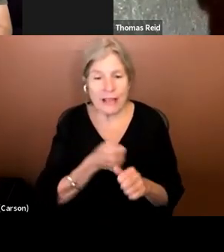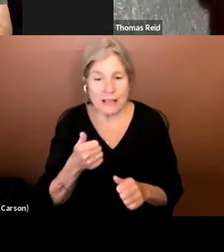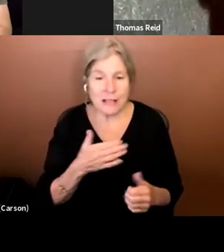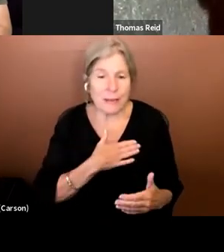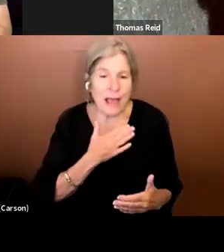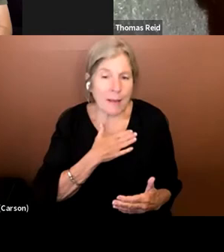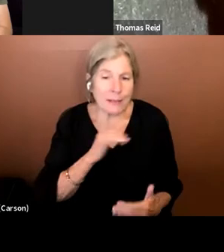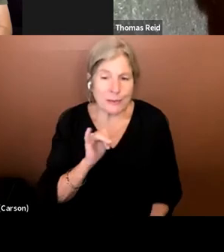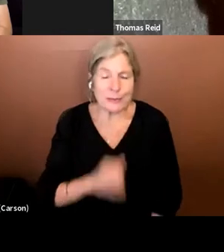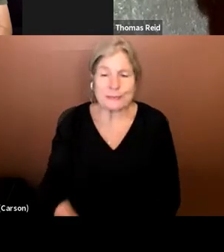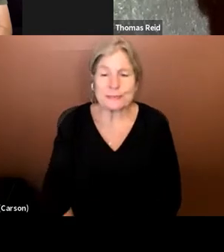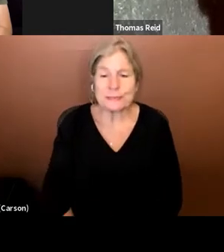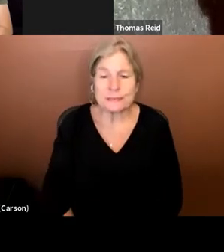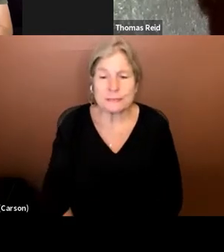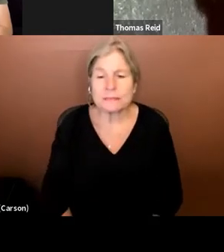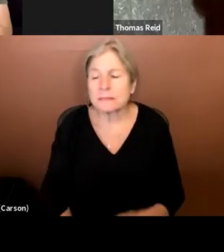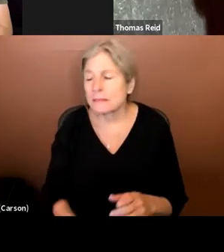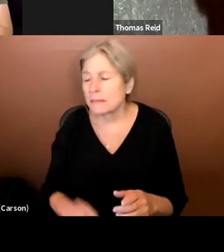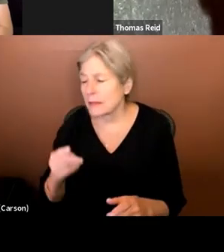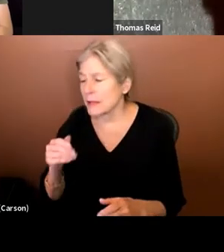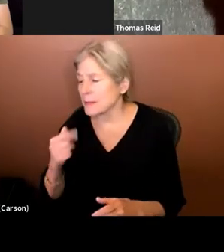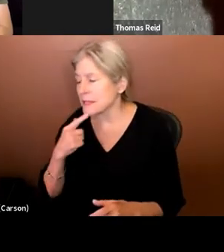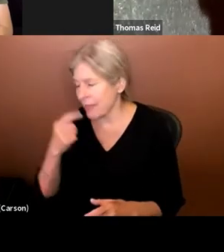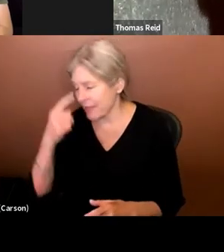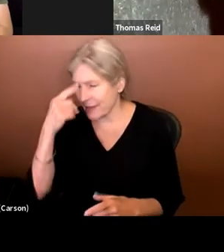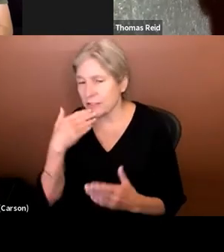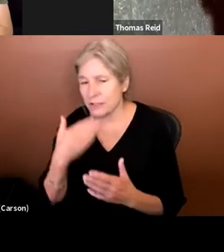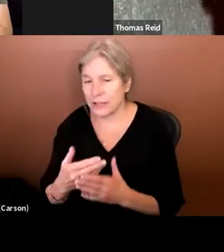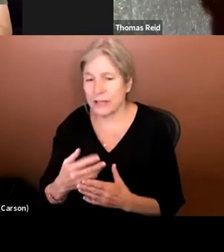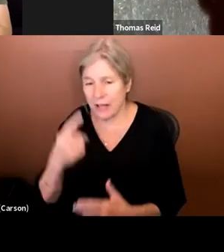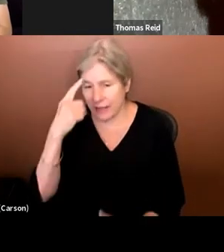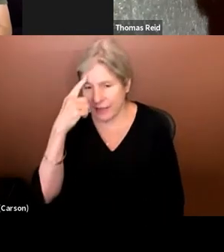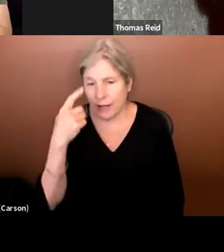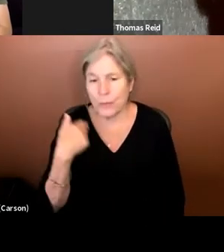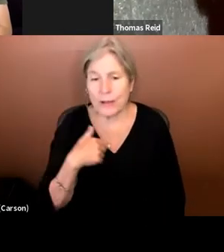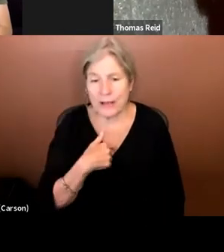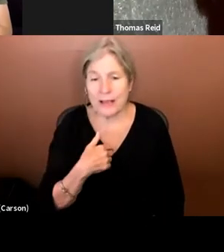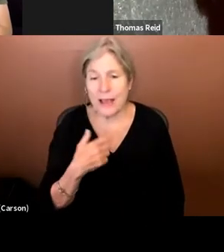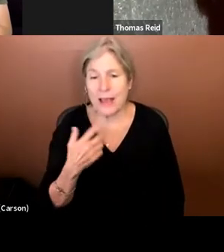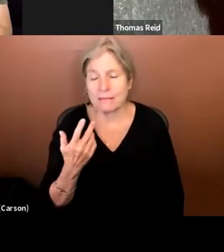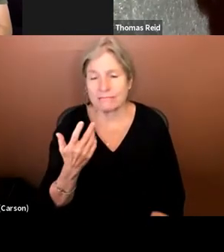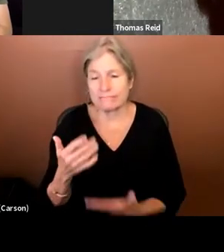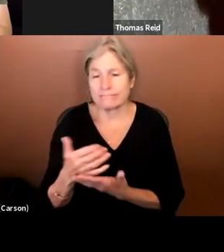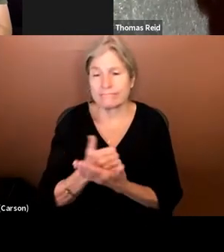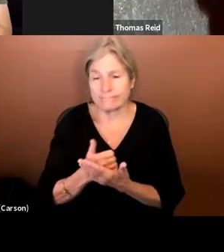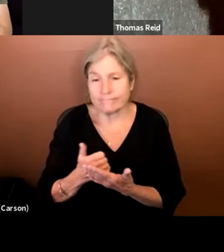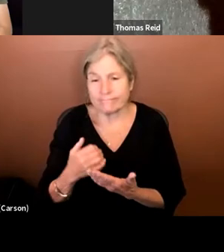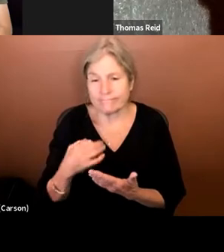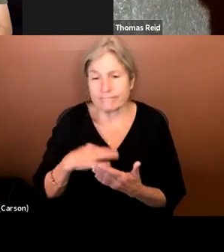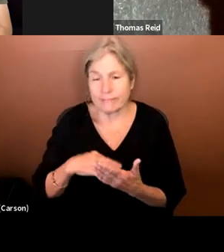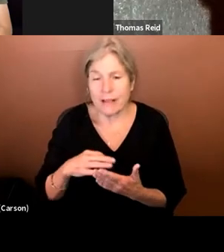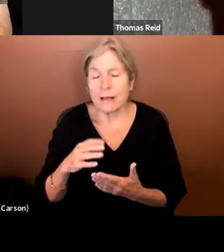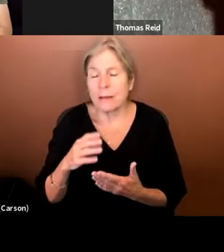: I think that's good. We can definitely glean some best practicing from that. Emily, real quick